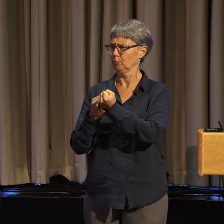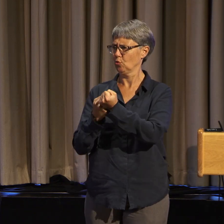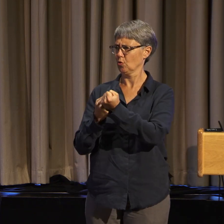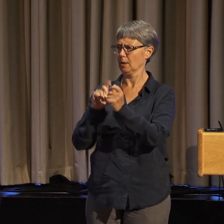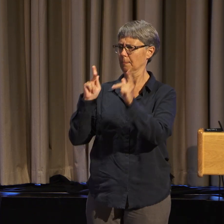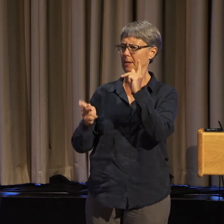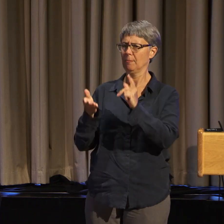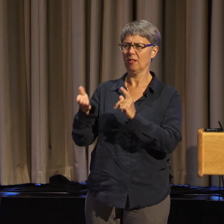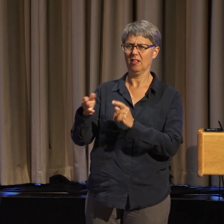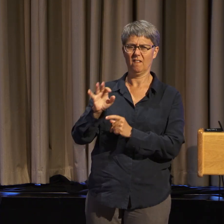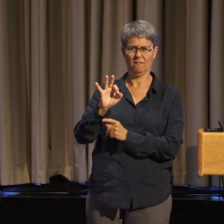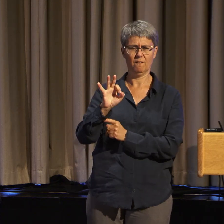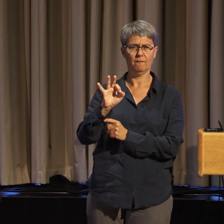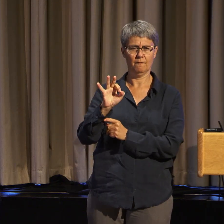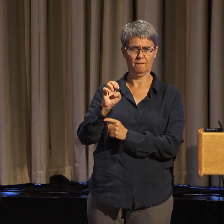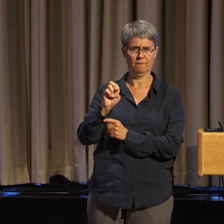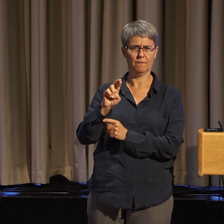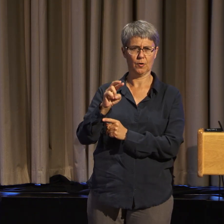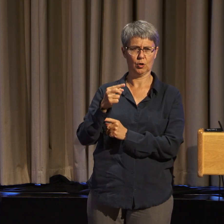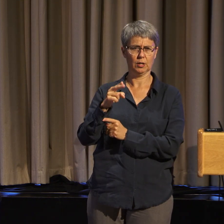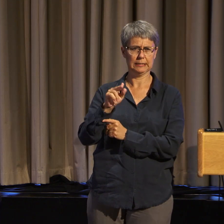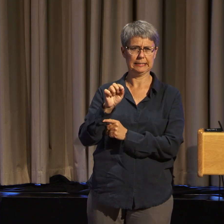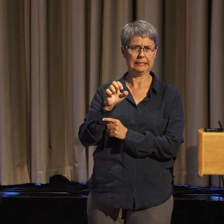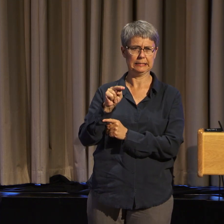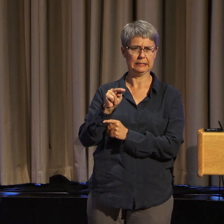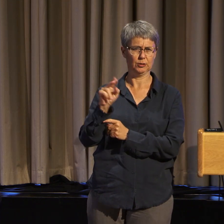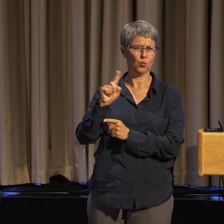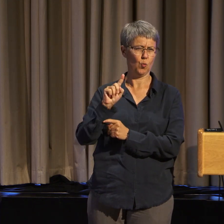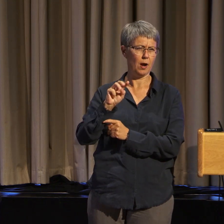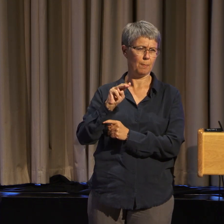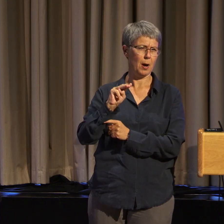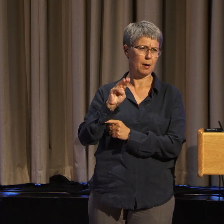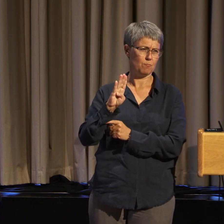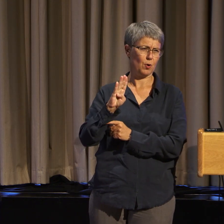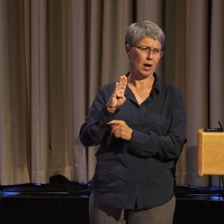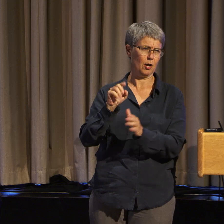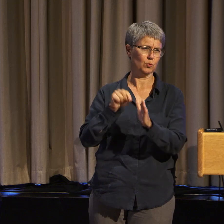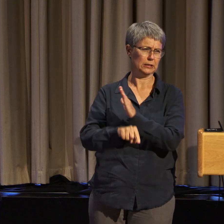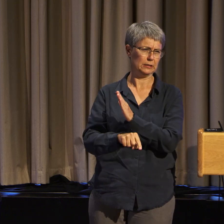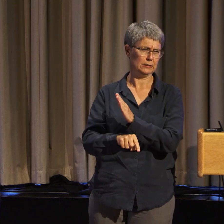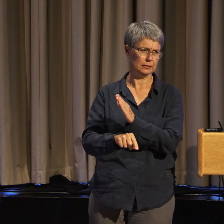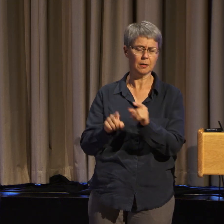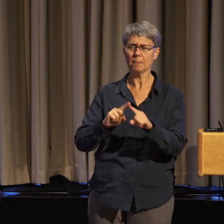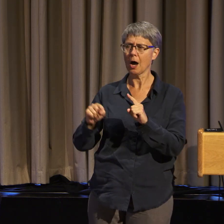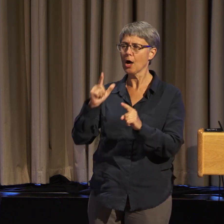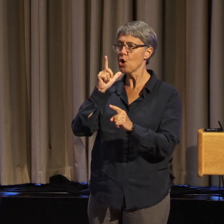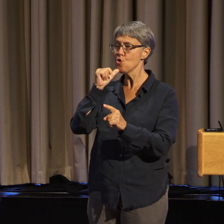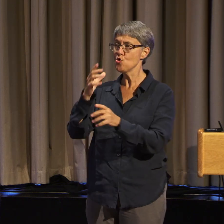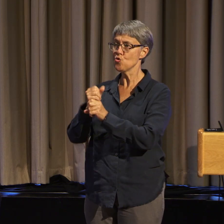But unfortunately, it came out centering white disabled people